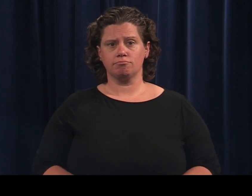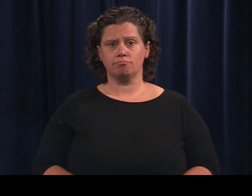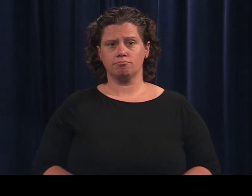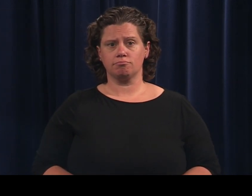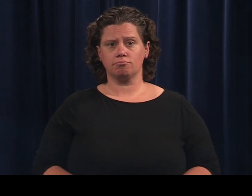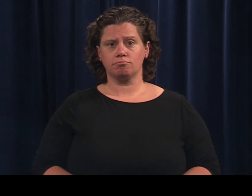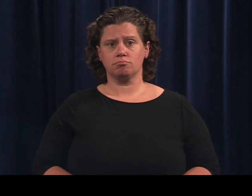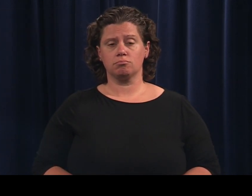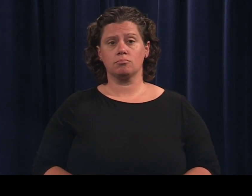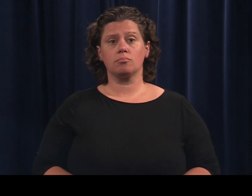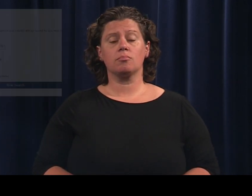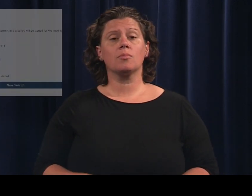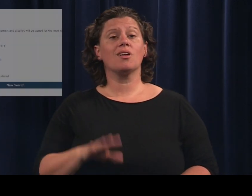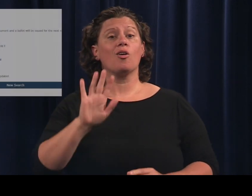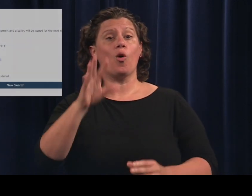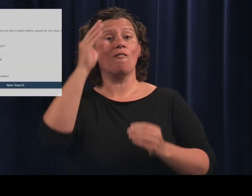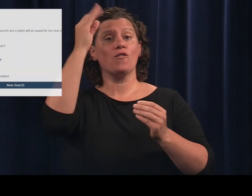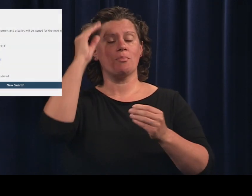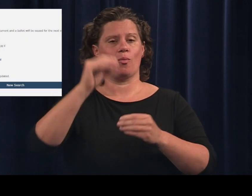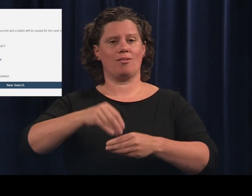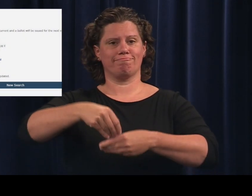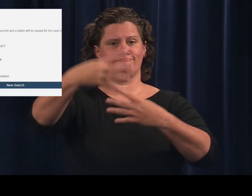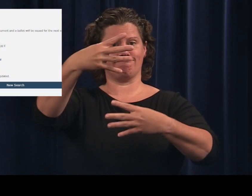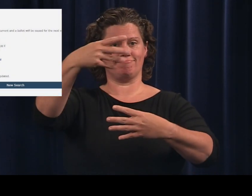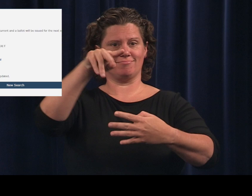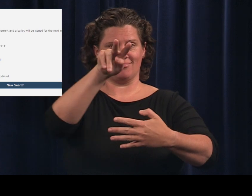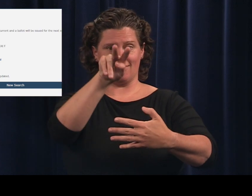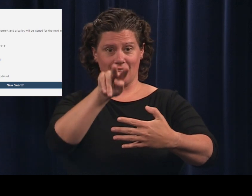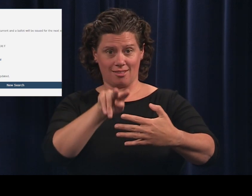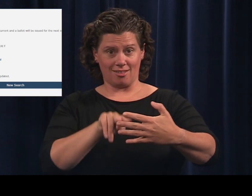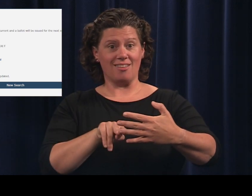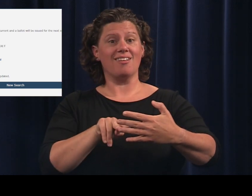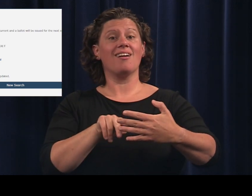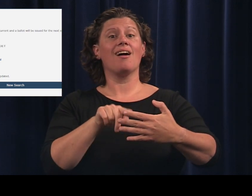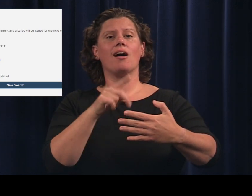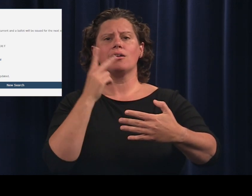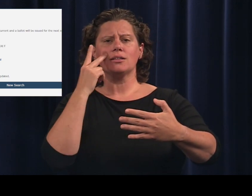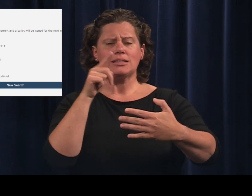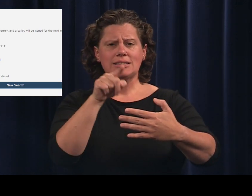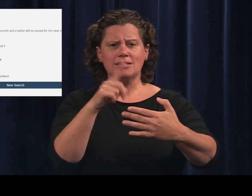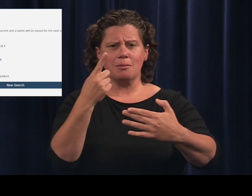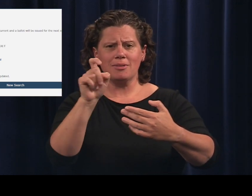Your information will display on the next page.